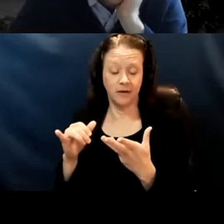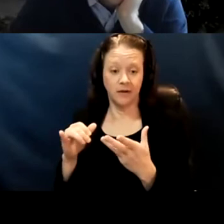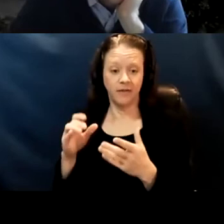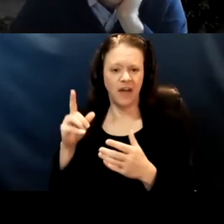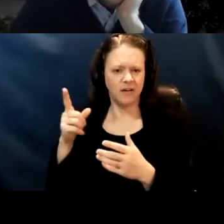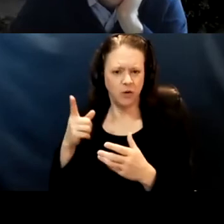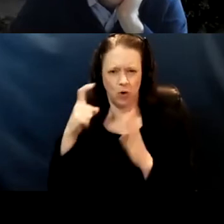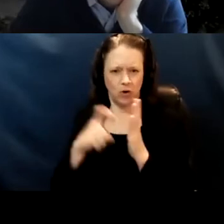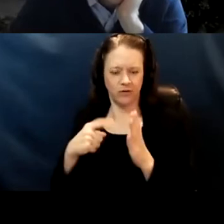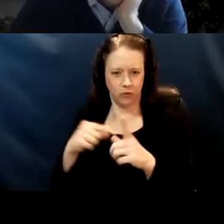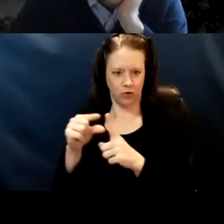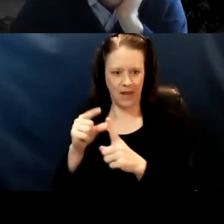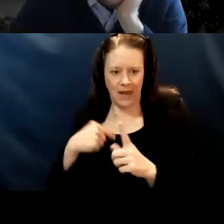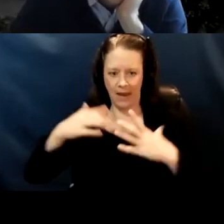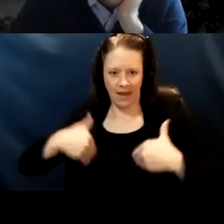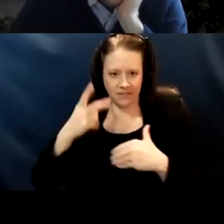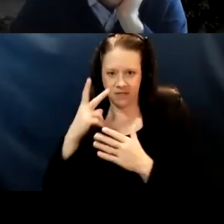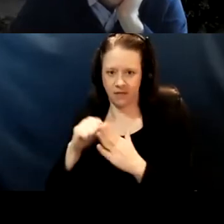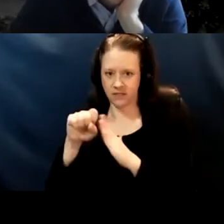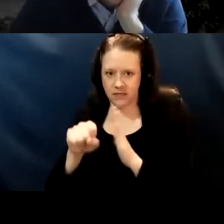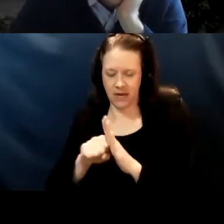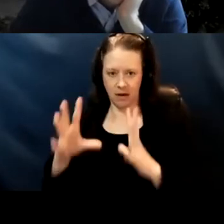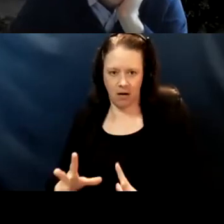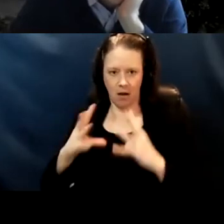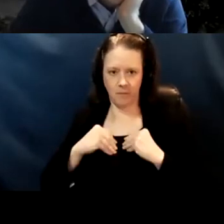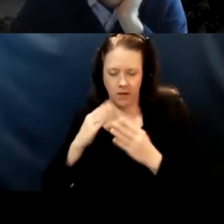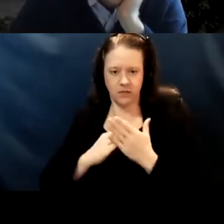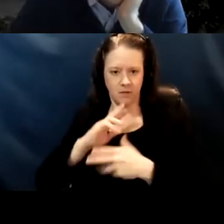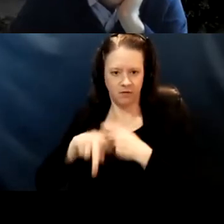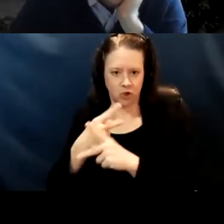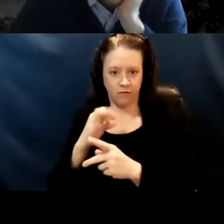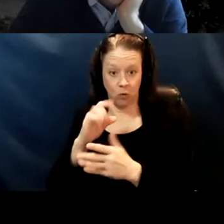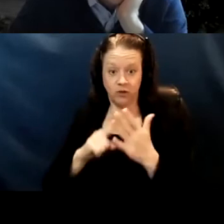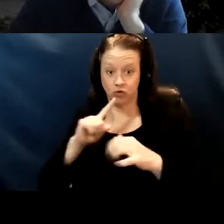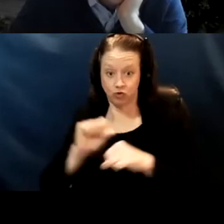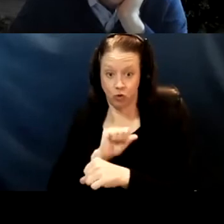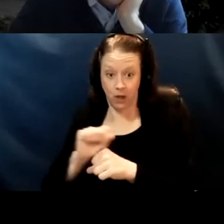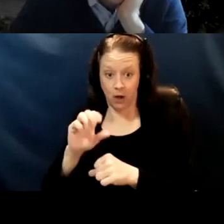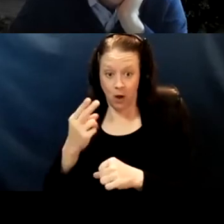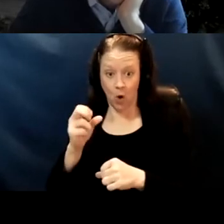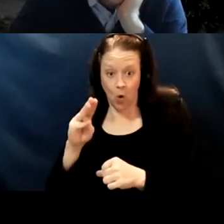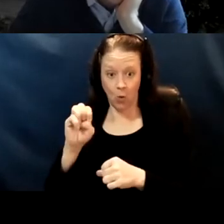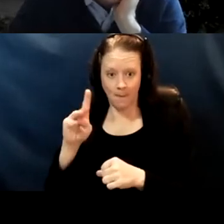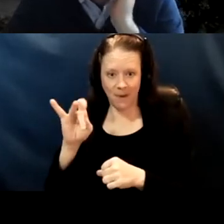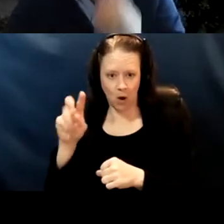I have not seen the state adopt some version of what's truly homebound And it's interesting that what did you hear